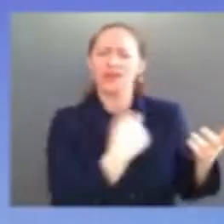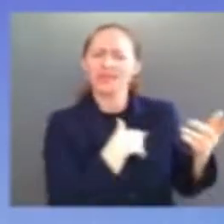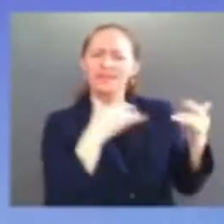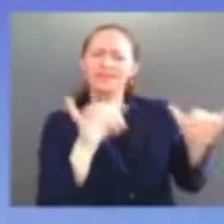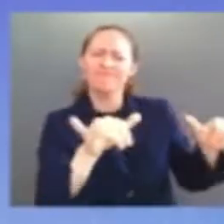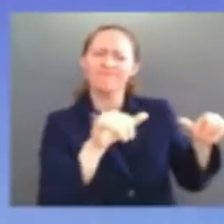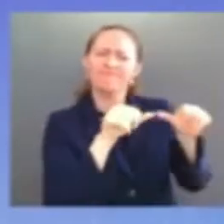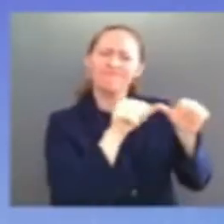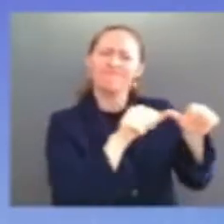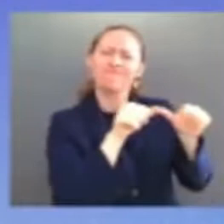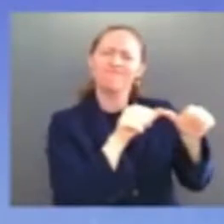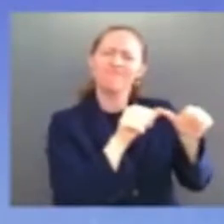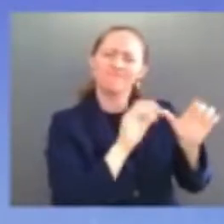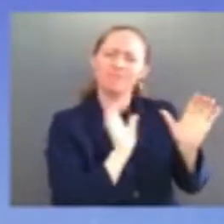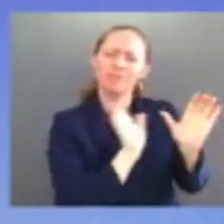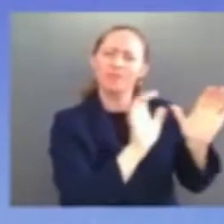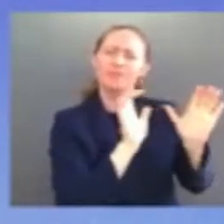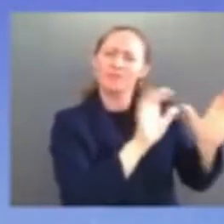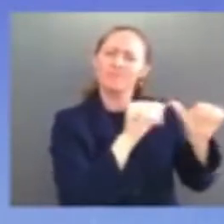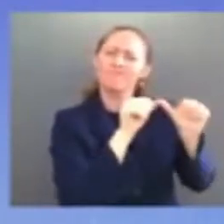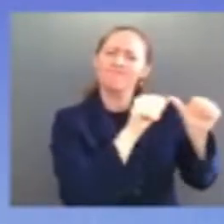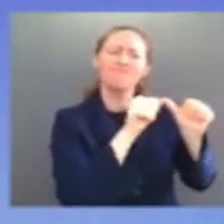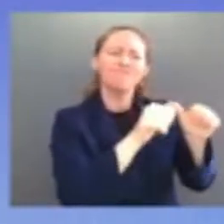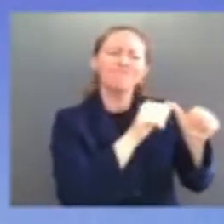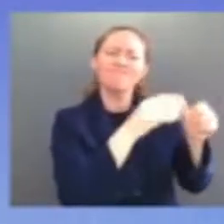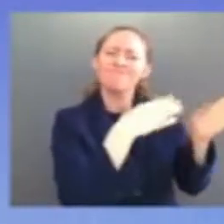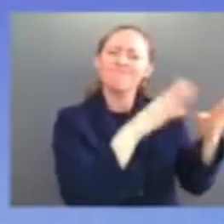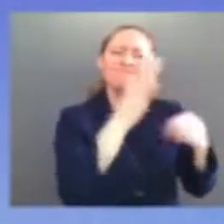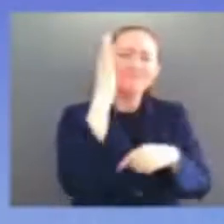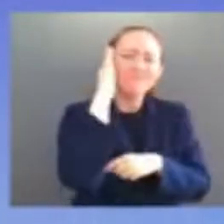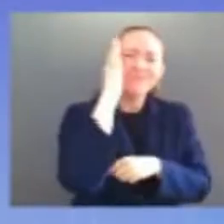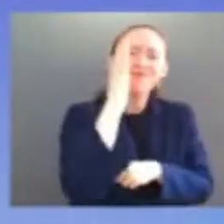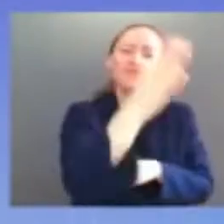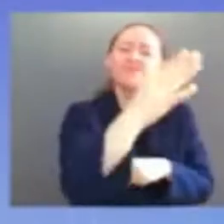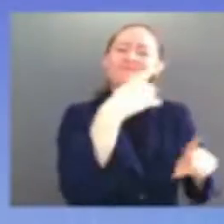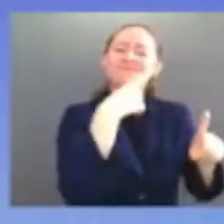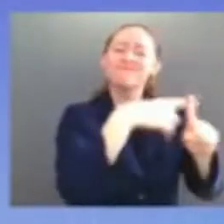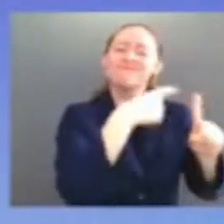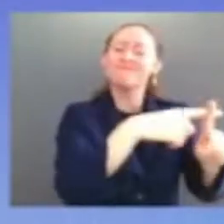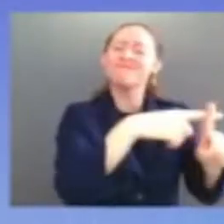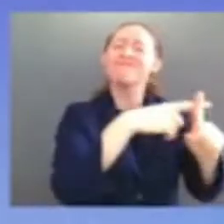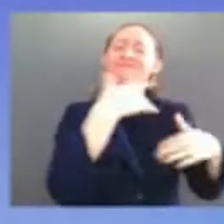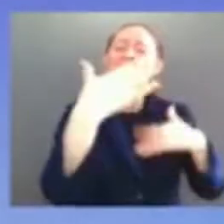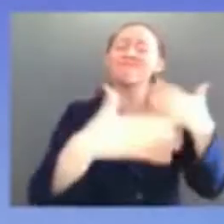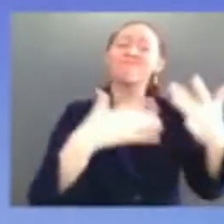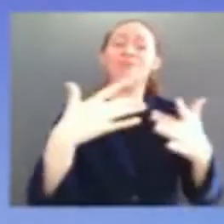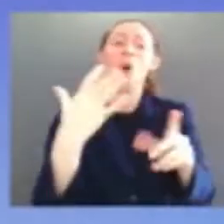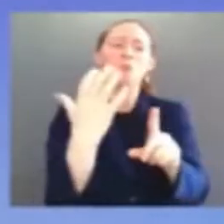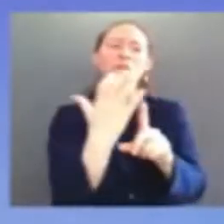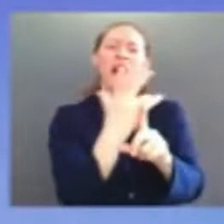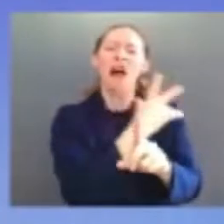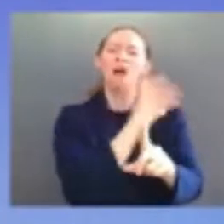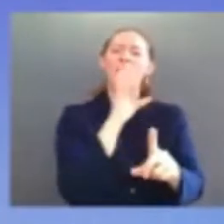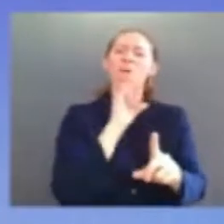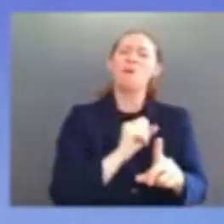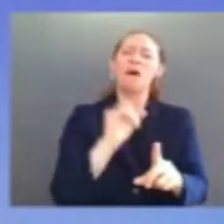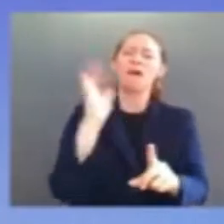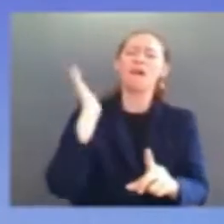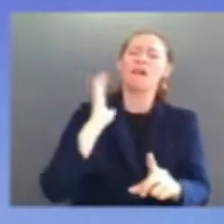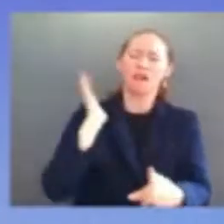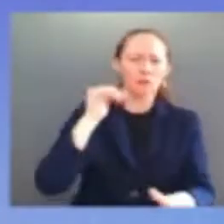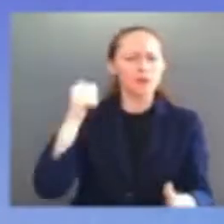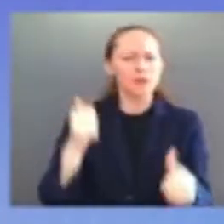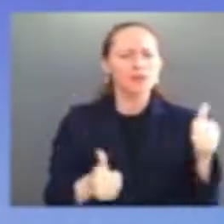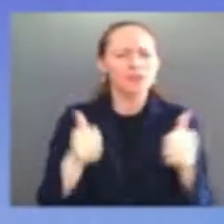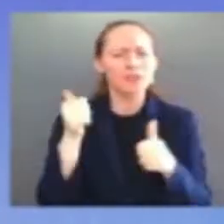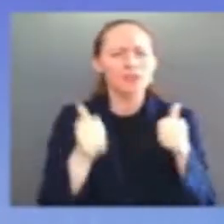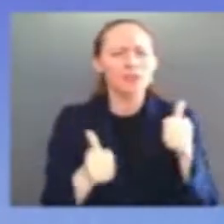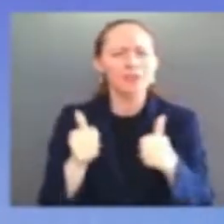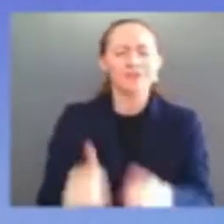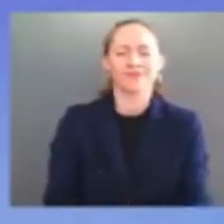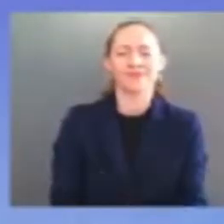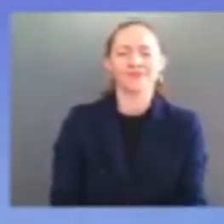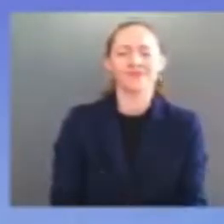from the experience the judgment the wisdom that you judge jackson will apply in every case that